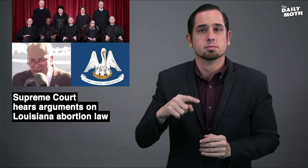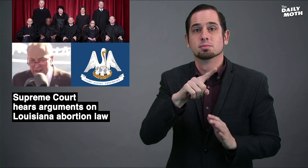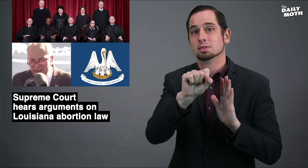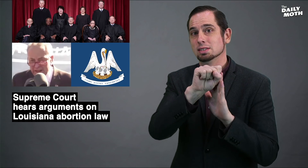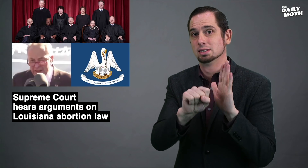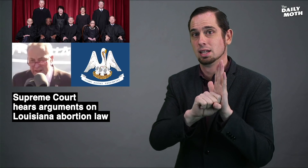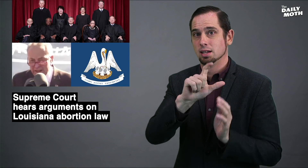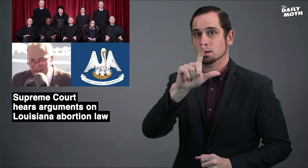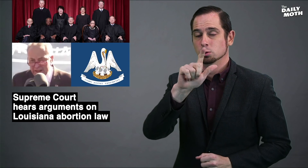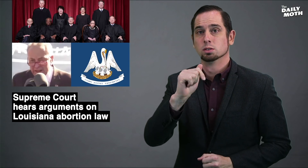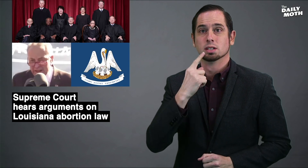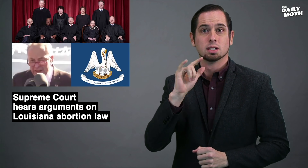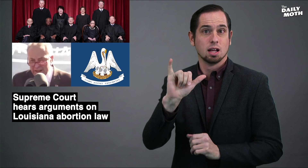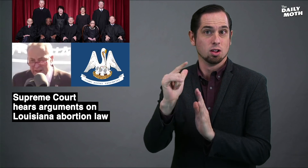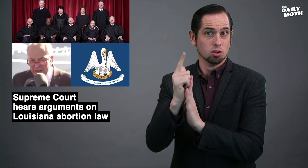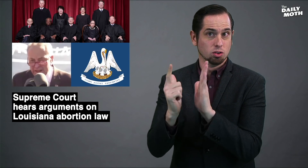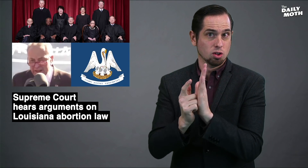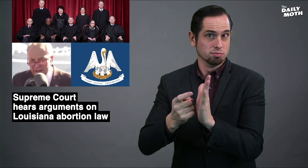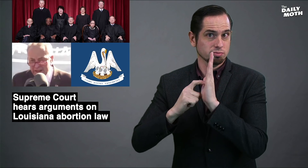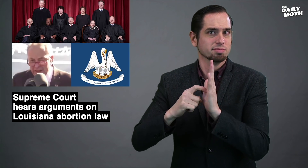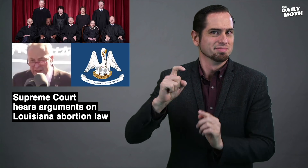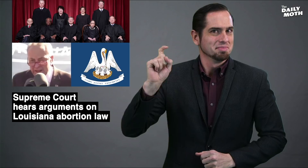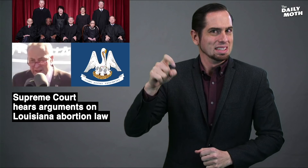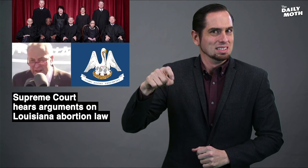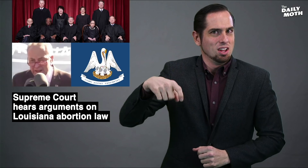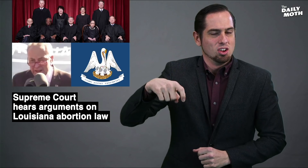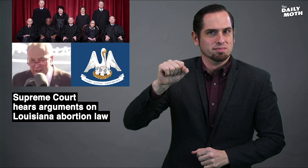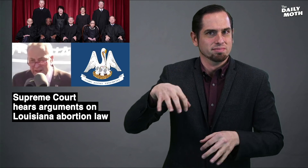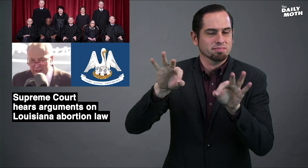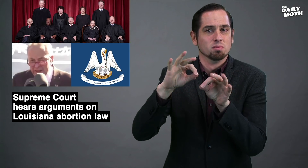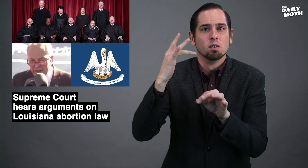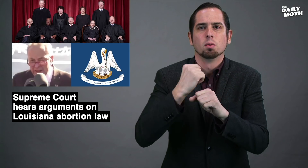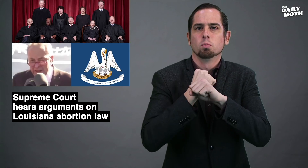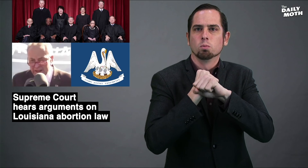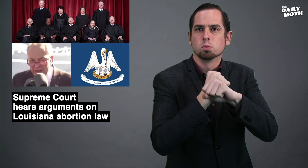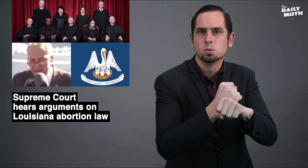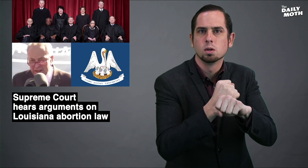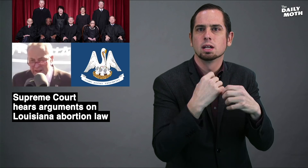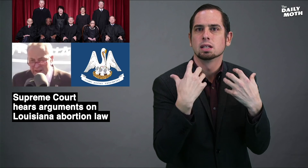The state of Louisiana said the law is necessary to protect